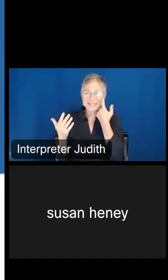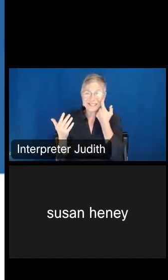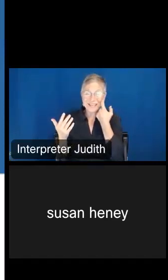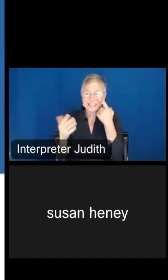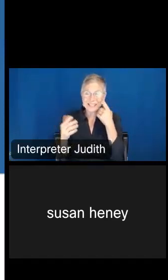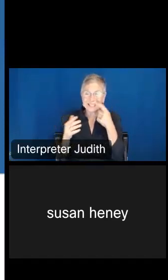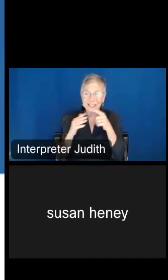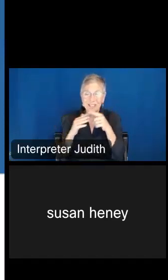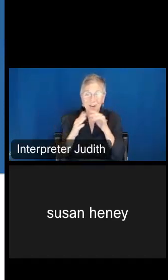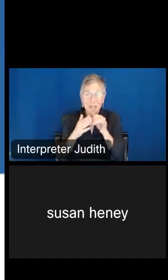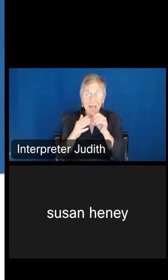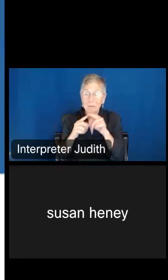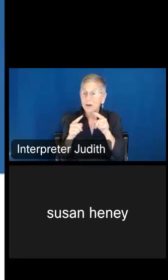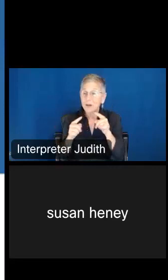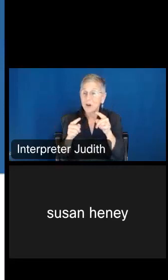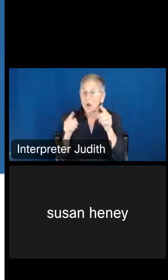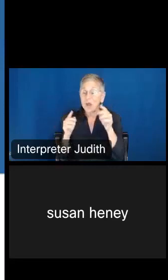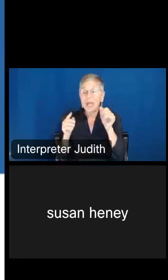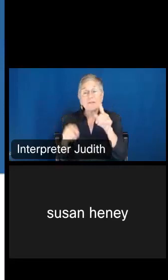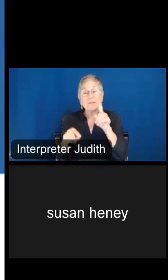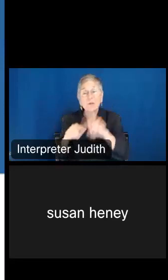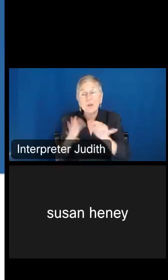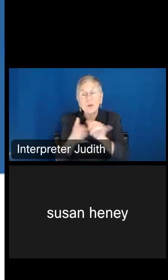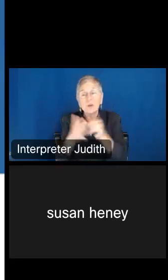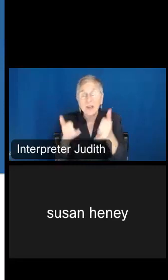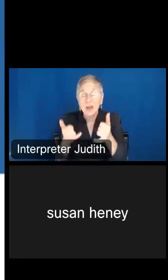we hope that if you can't do this now, please feel free to look at it later.